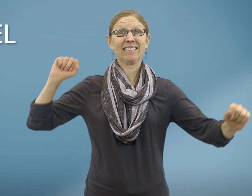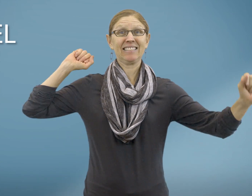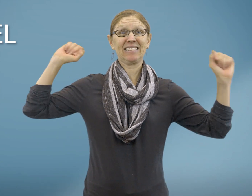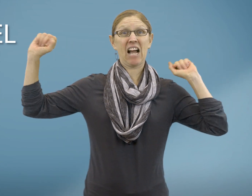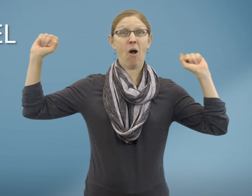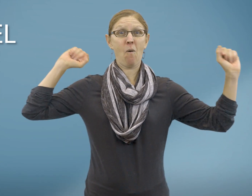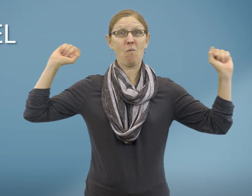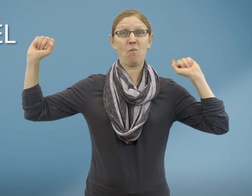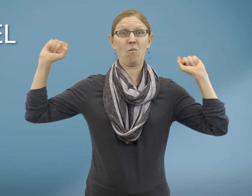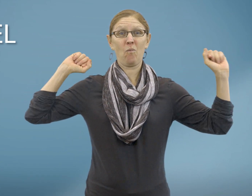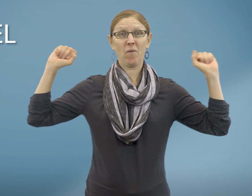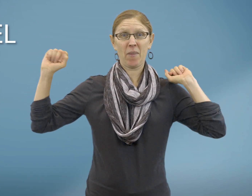Towel